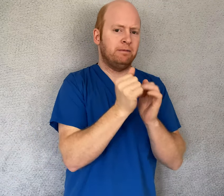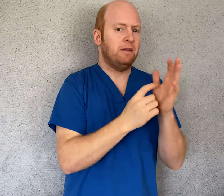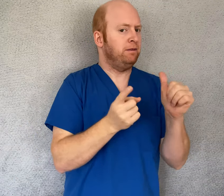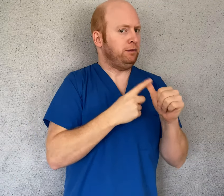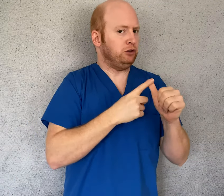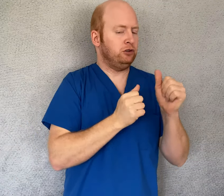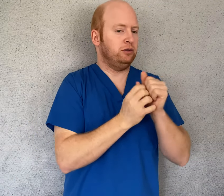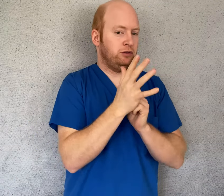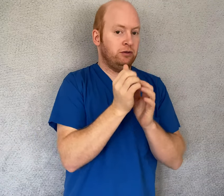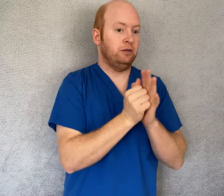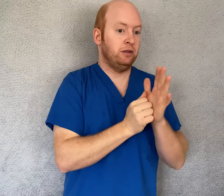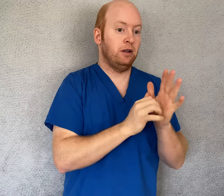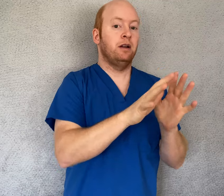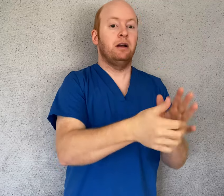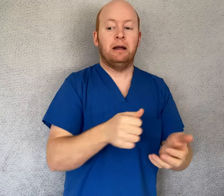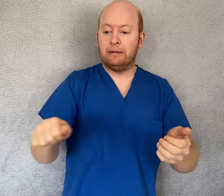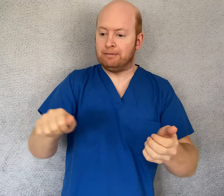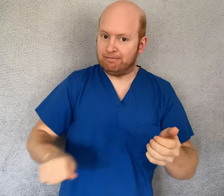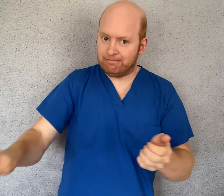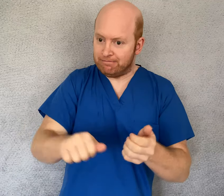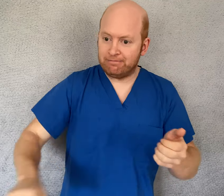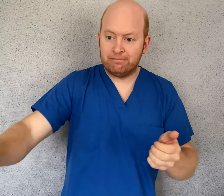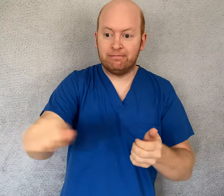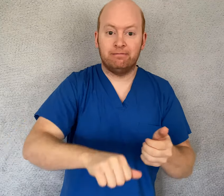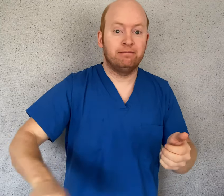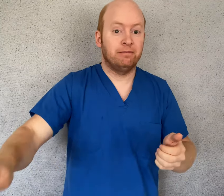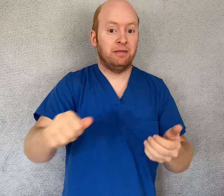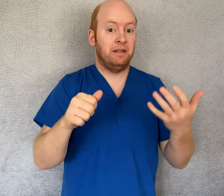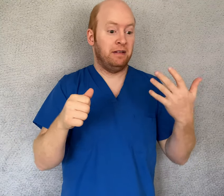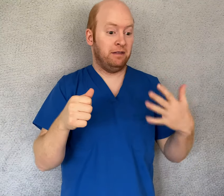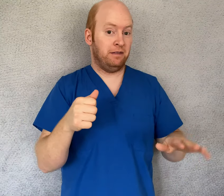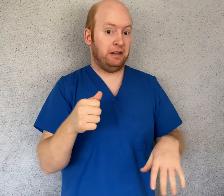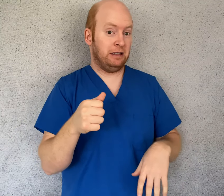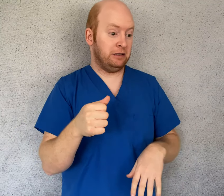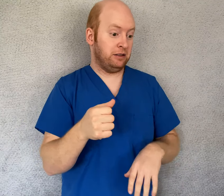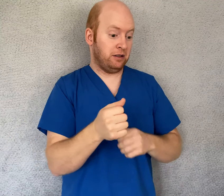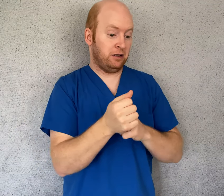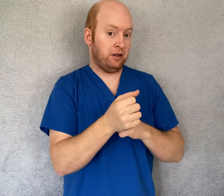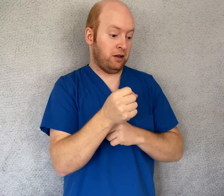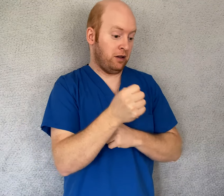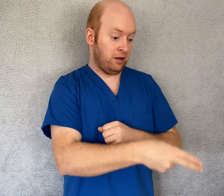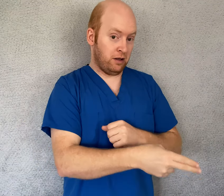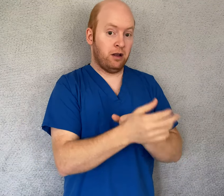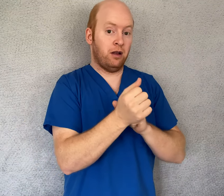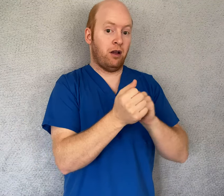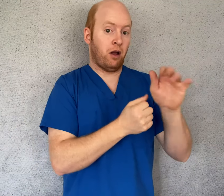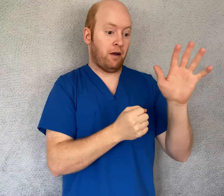cleaning the surface. On completion, discard them.